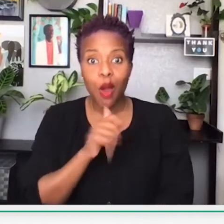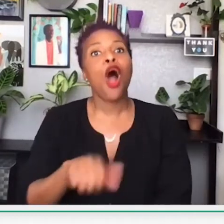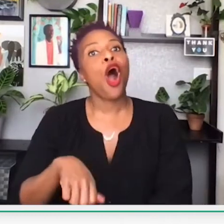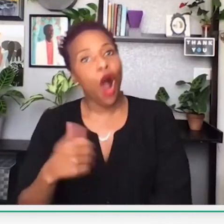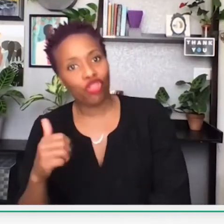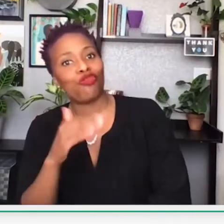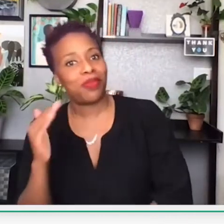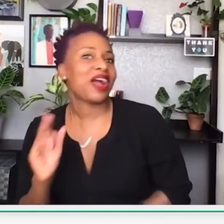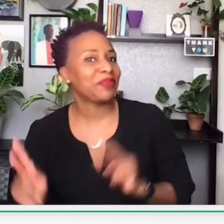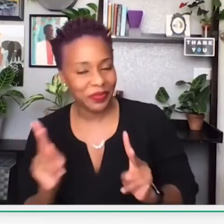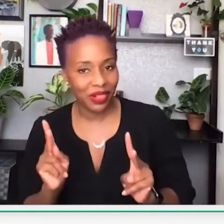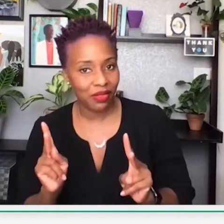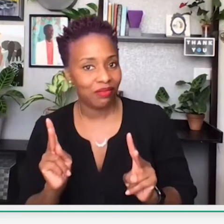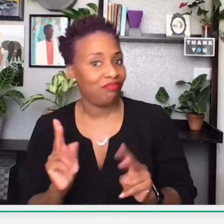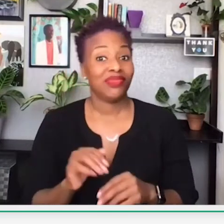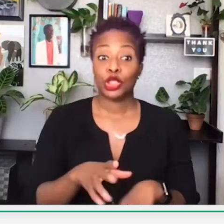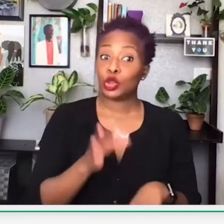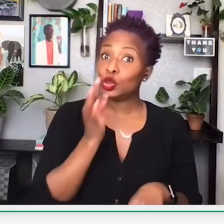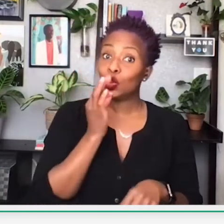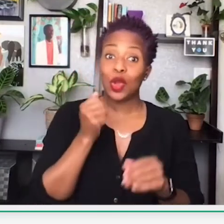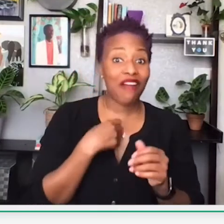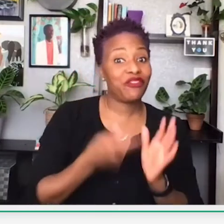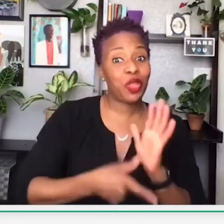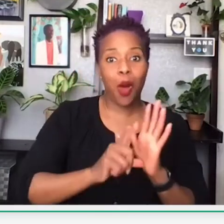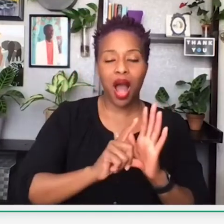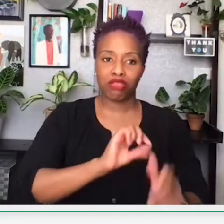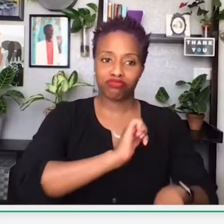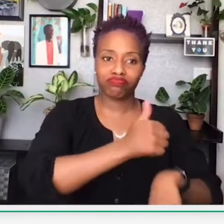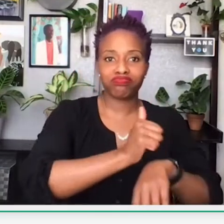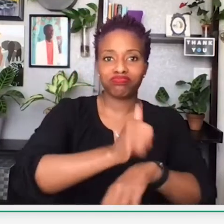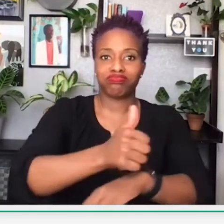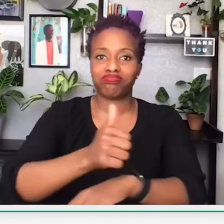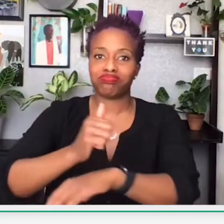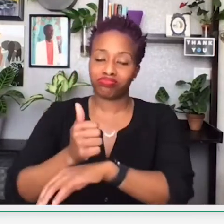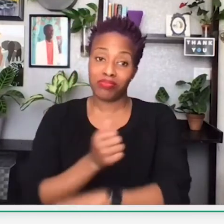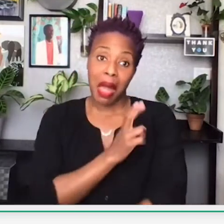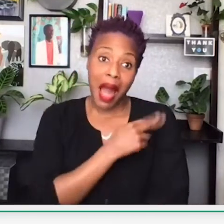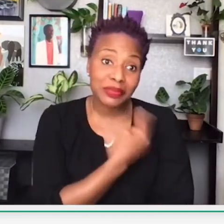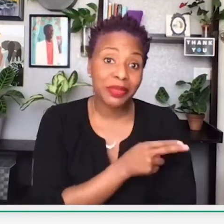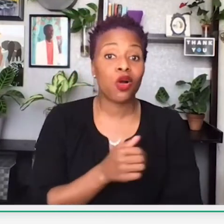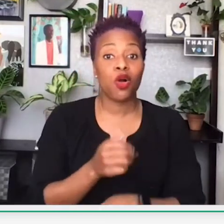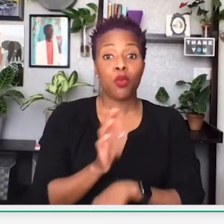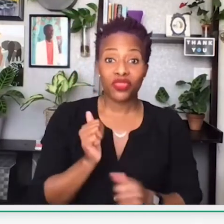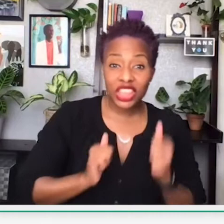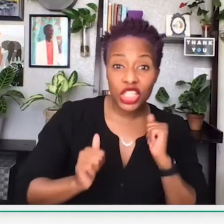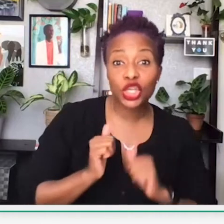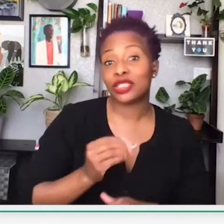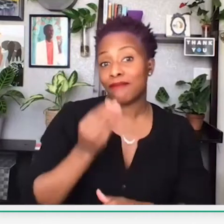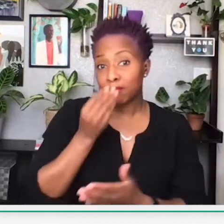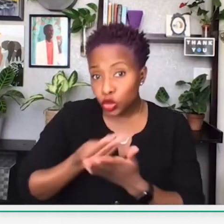this land was sold to another 2 black individuals. And soon, after a while, establishments such as